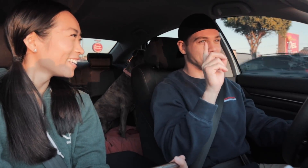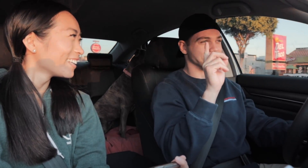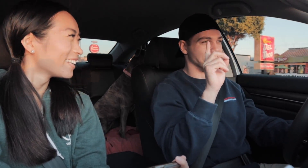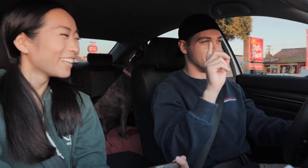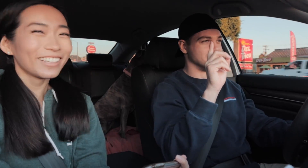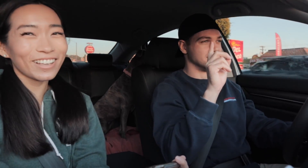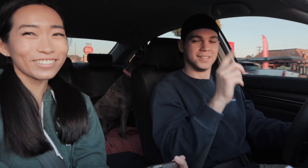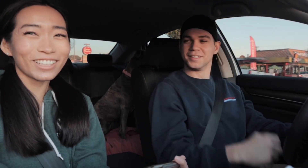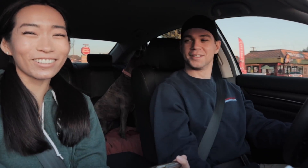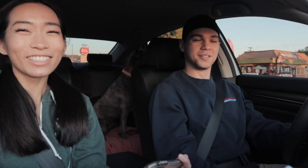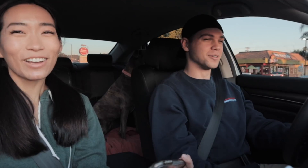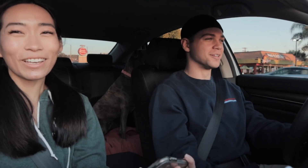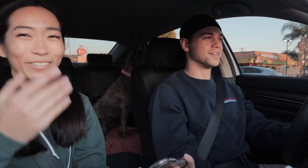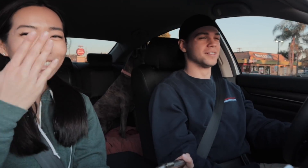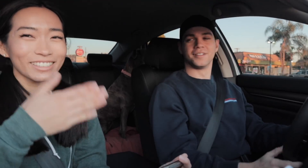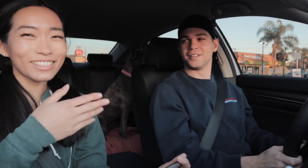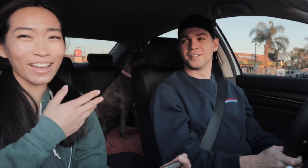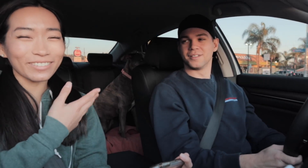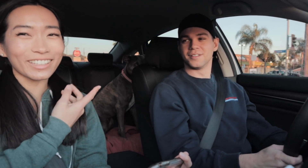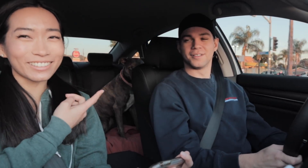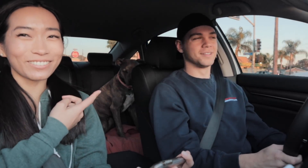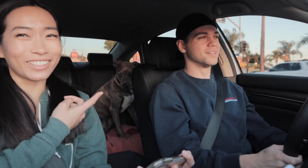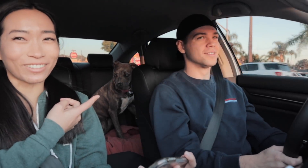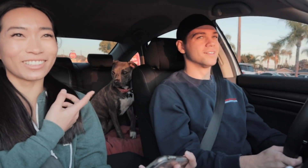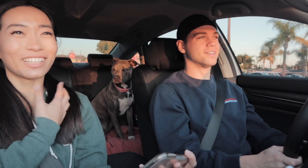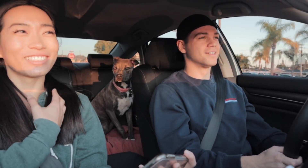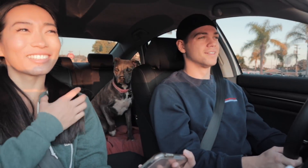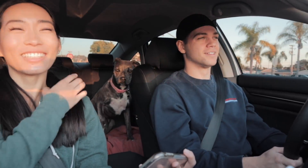R: no donuts! E: wait, we can stop and get some donuts